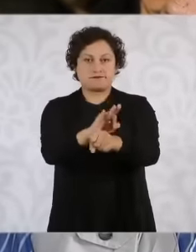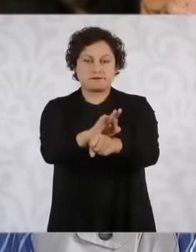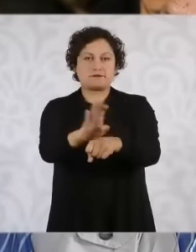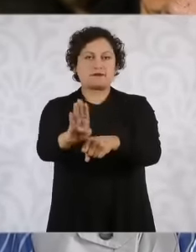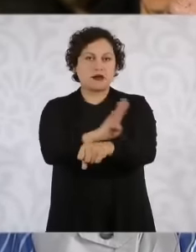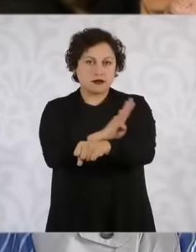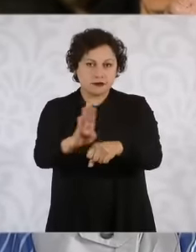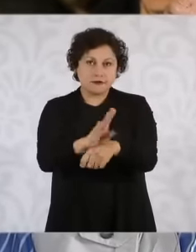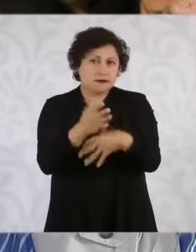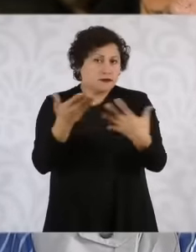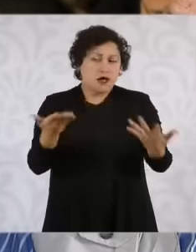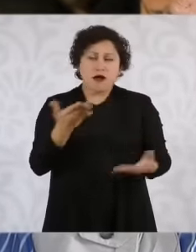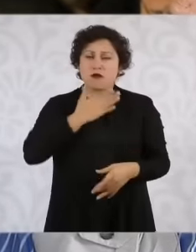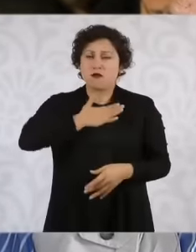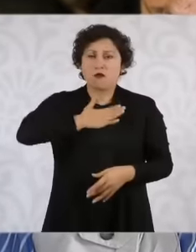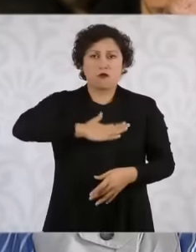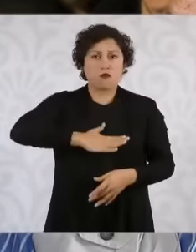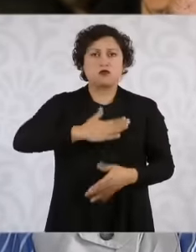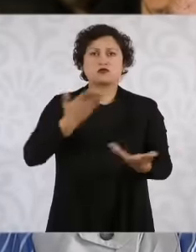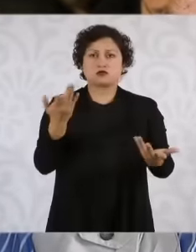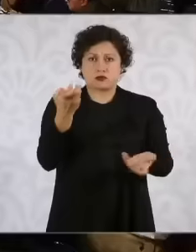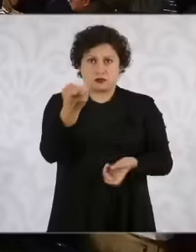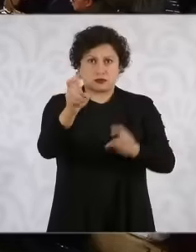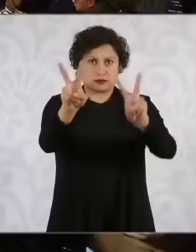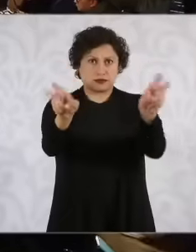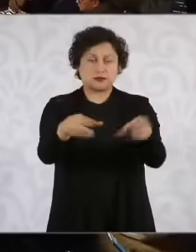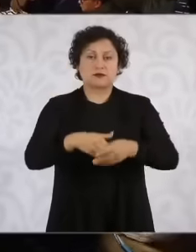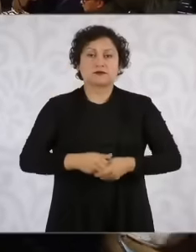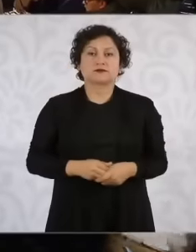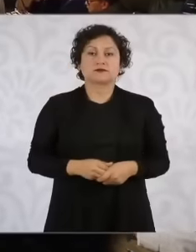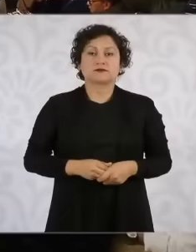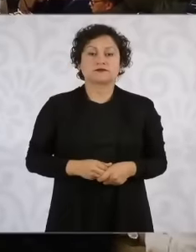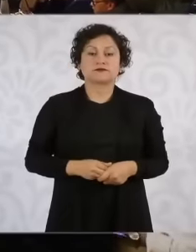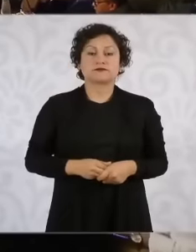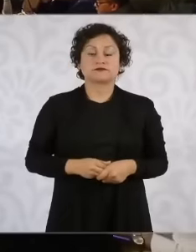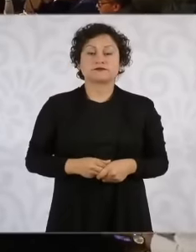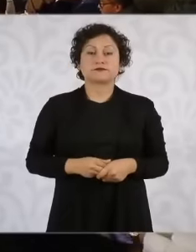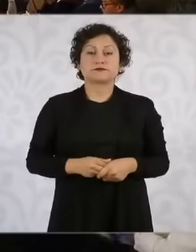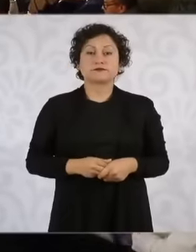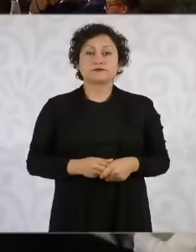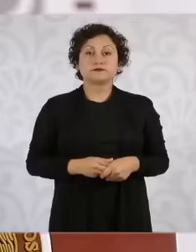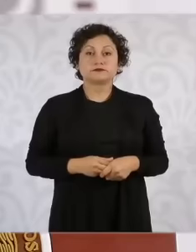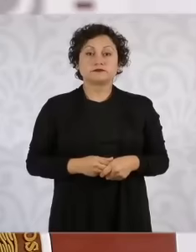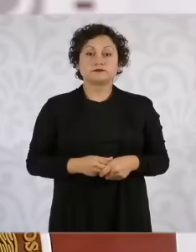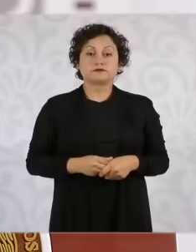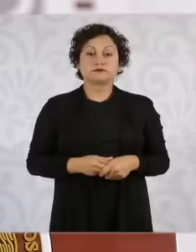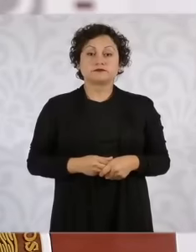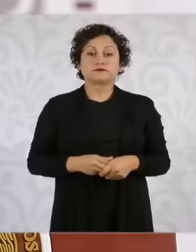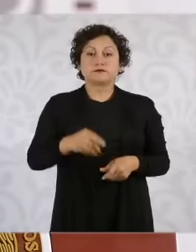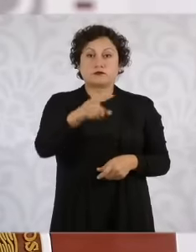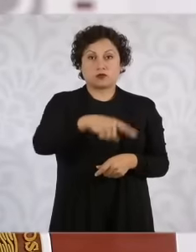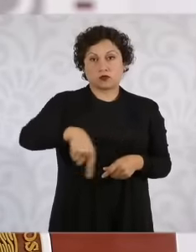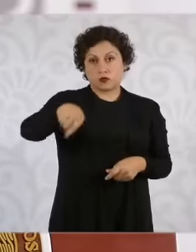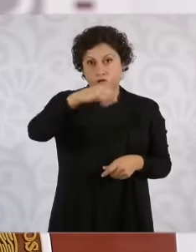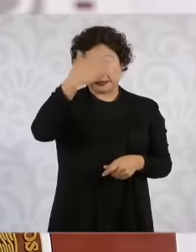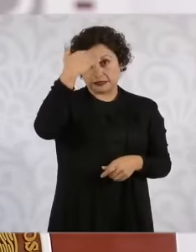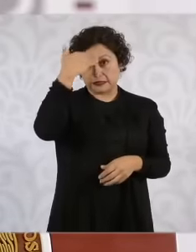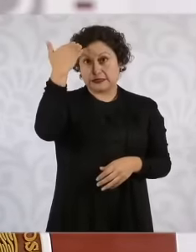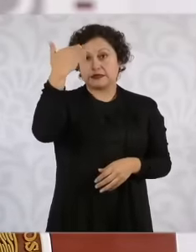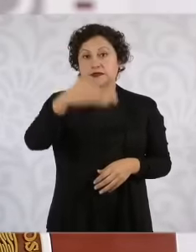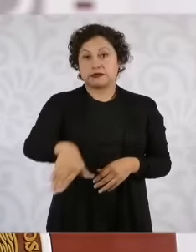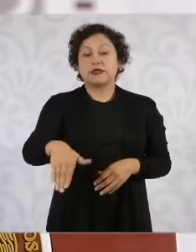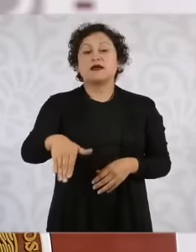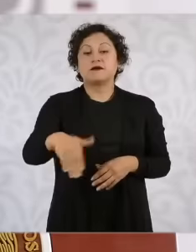one, then act fairly. In these cases, yes, and as you know, the agrarian attorney general's office is giving.